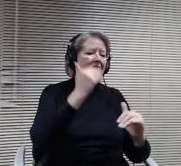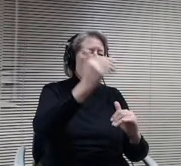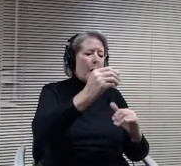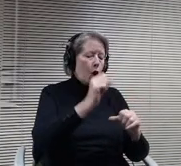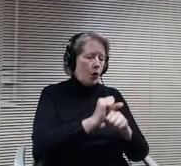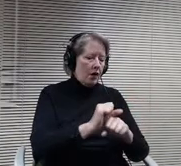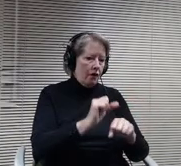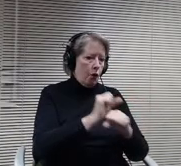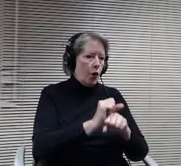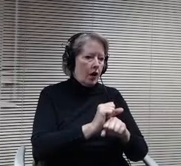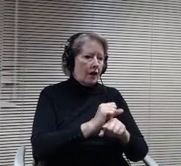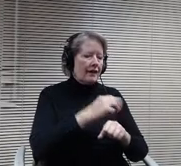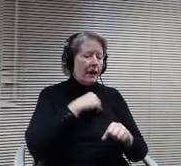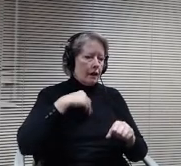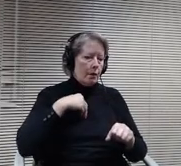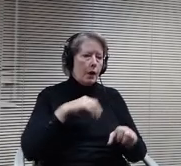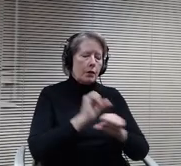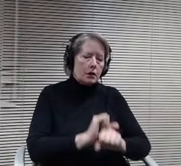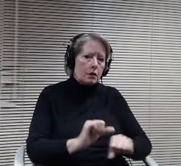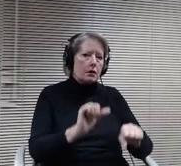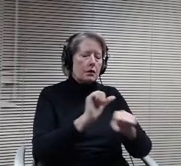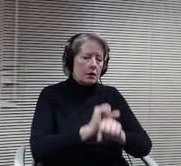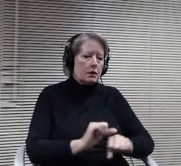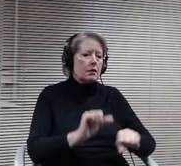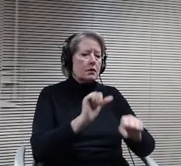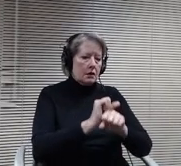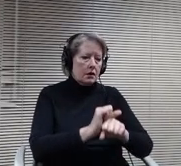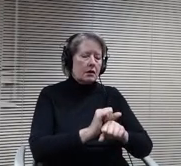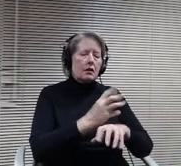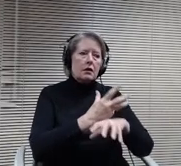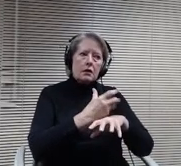into this job. It's very time consuming work, and as Miss